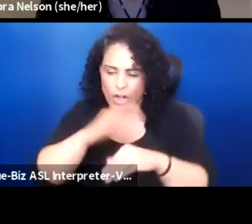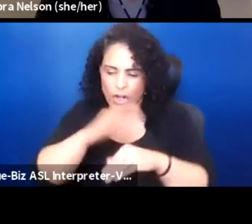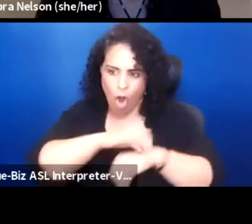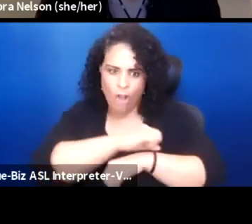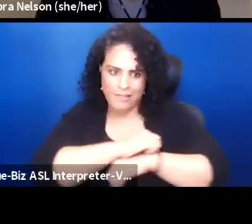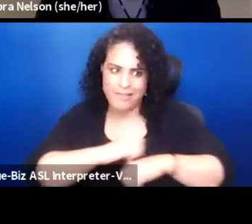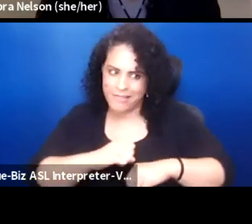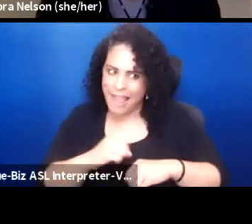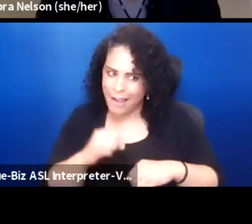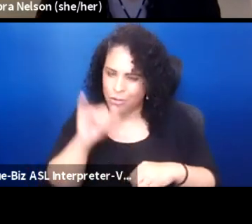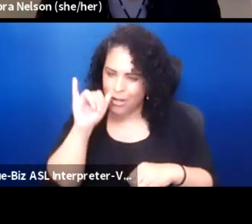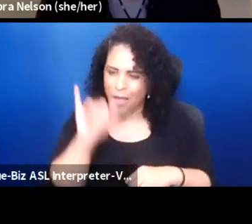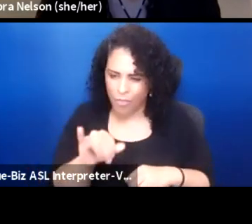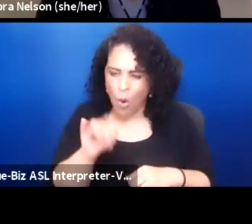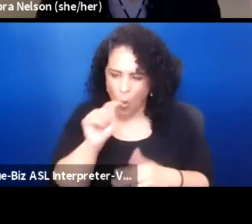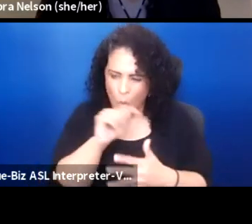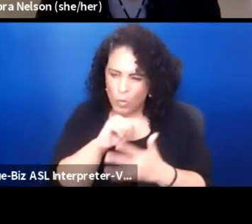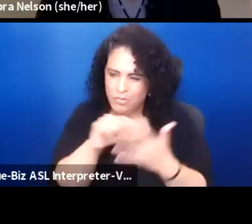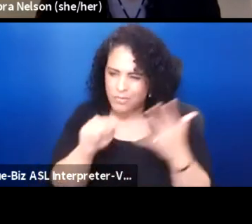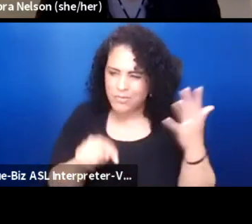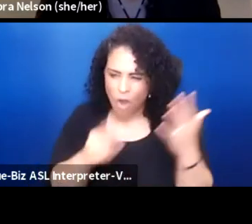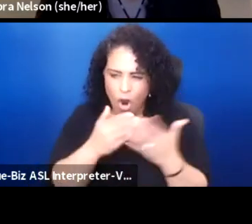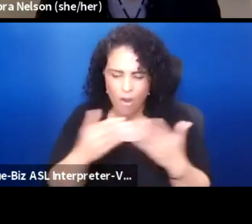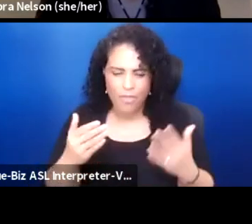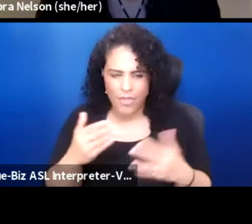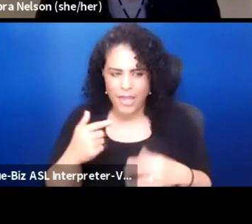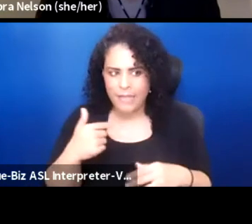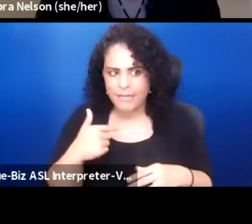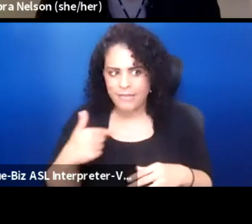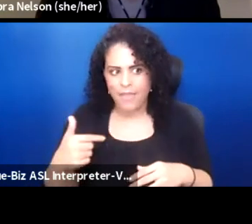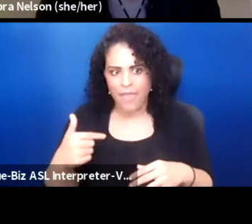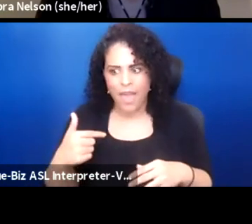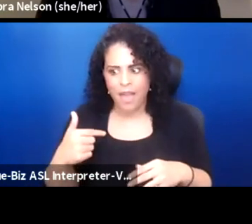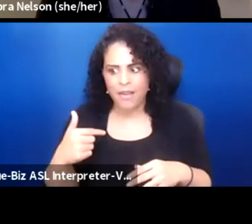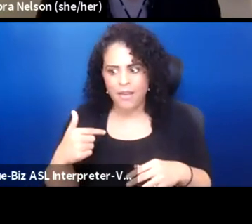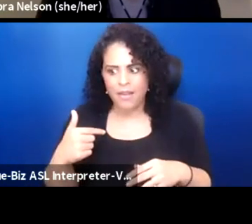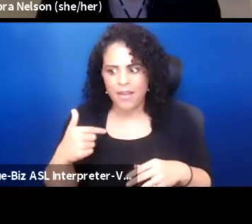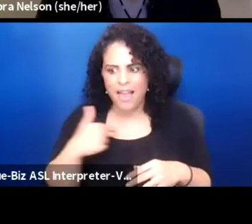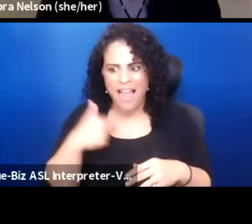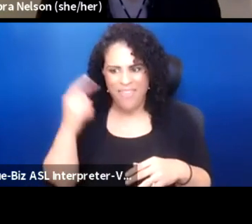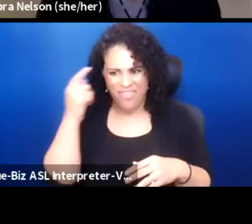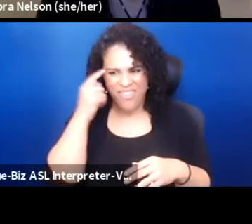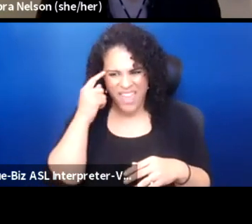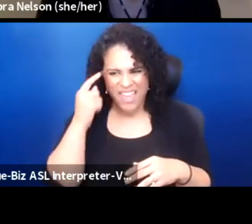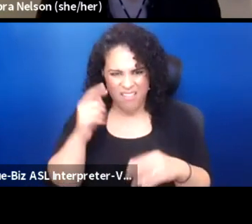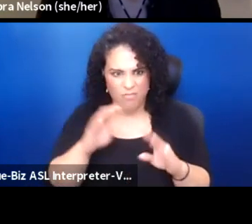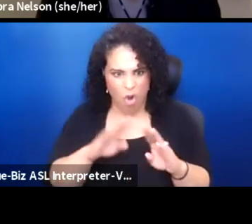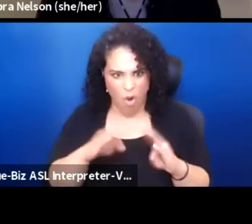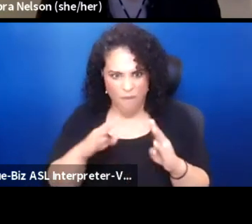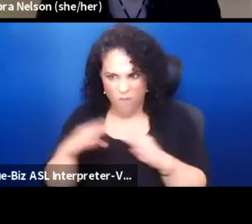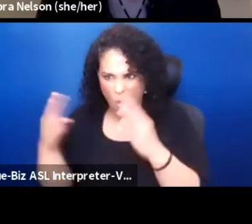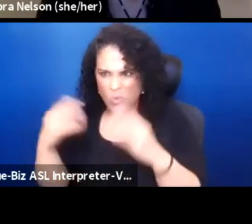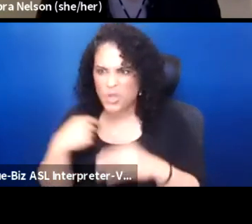Those are things that I think are unfolding and we're working towards those ideas.